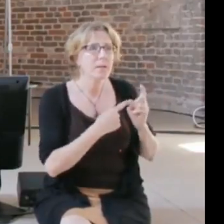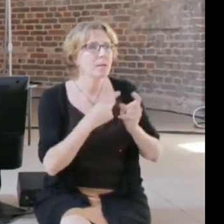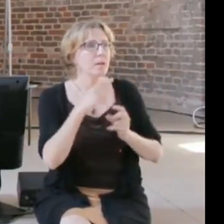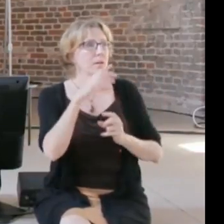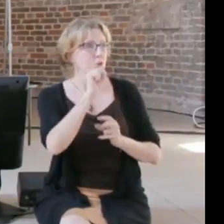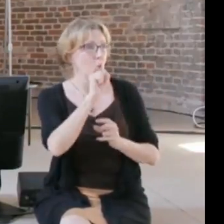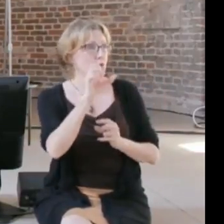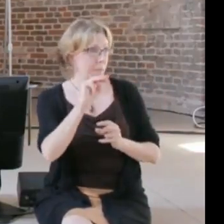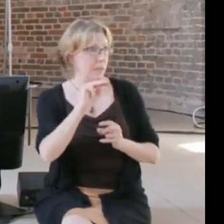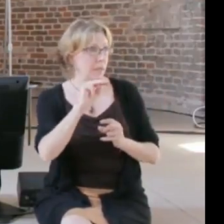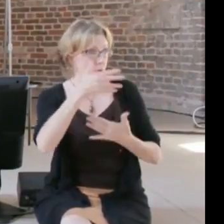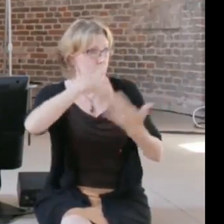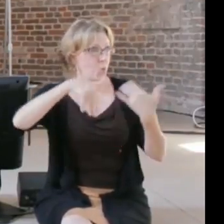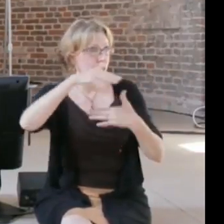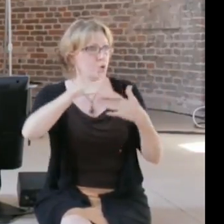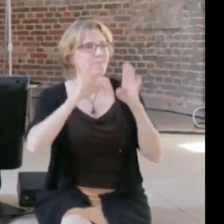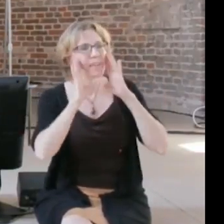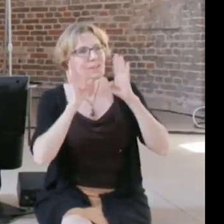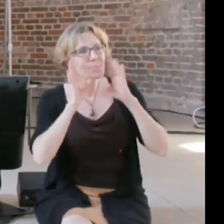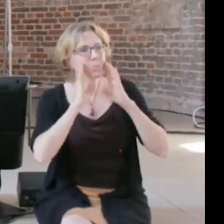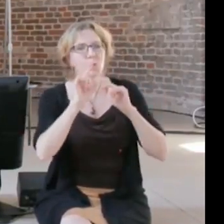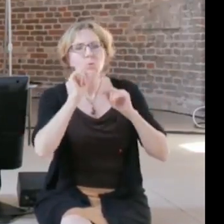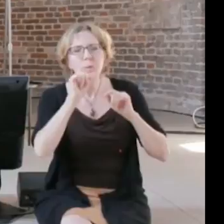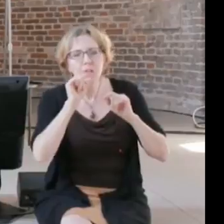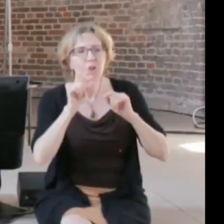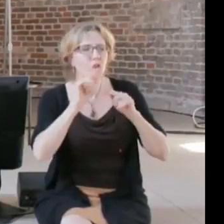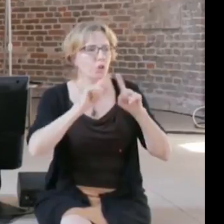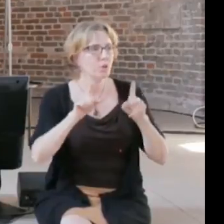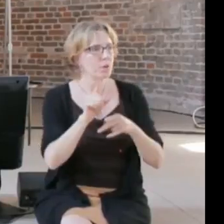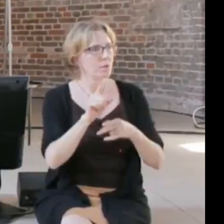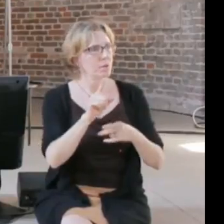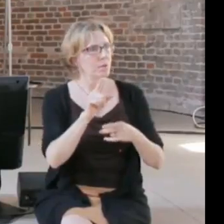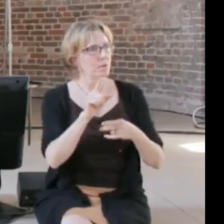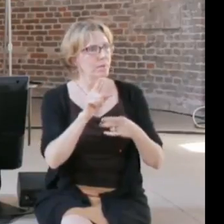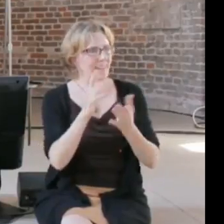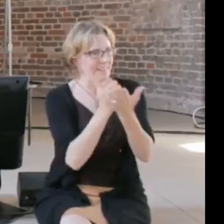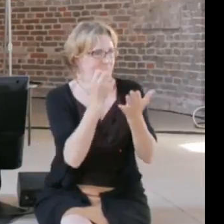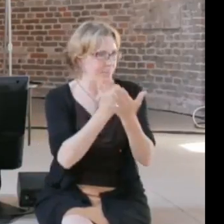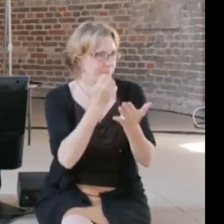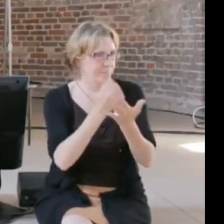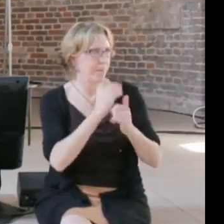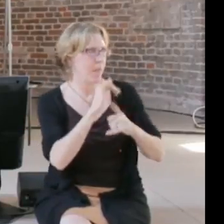they may not have artificial intelligence to support them doing it, but it's nevertheless